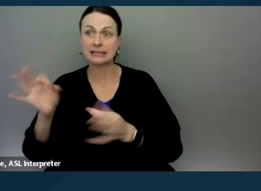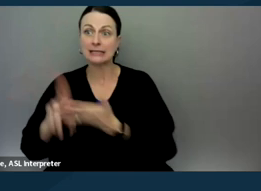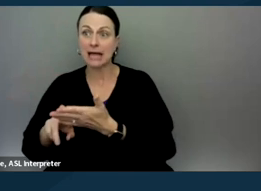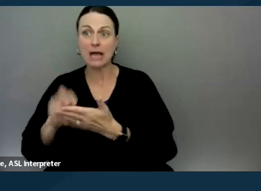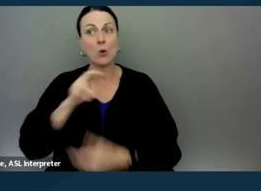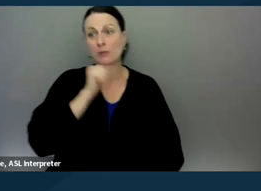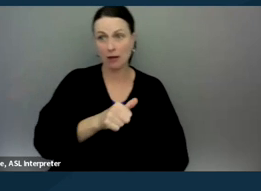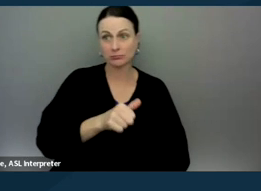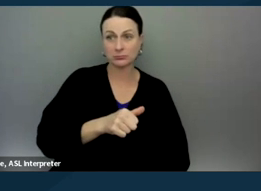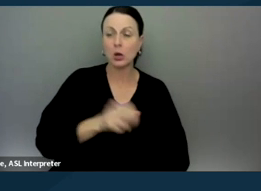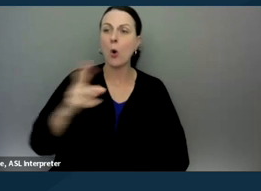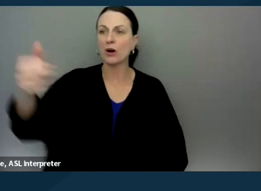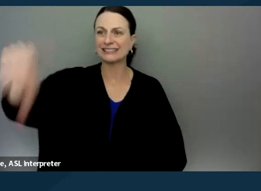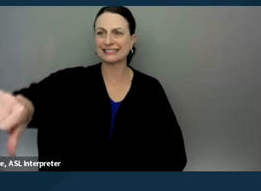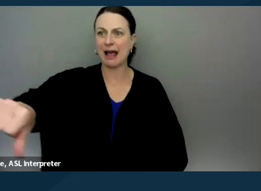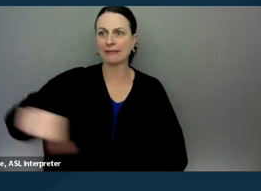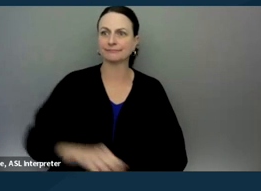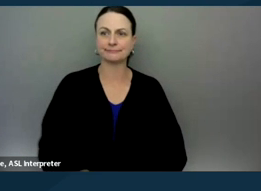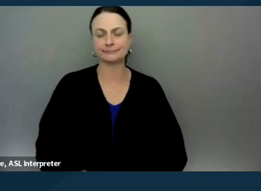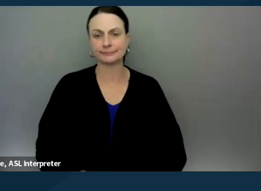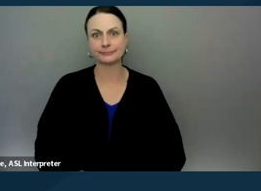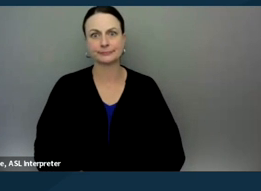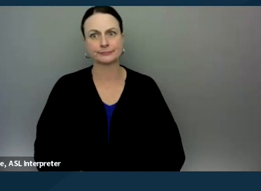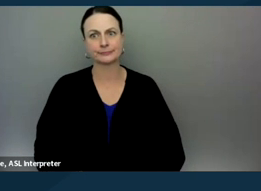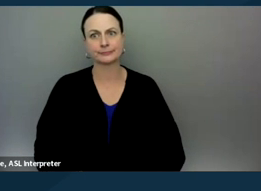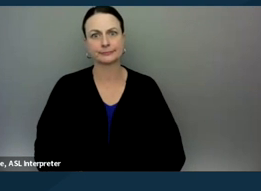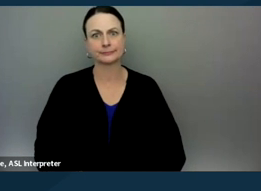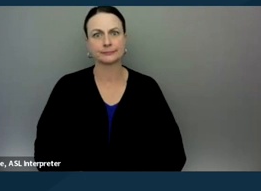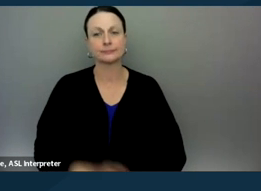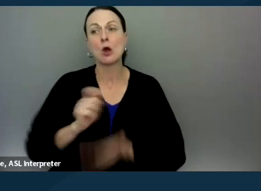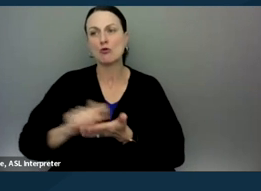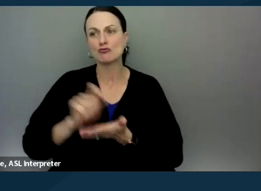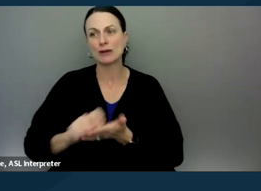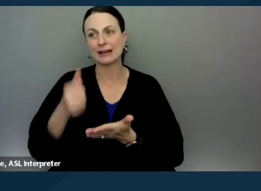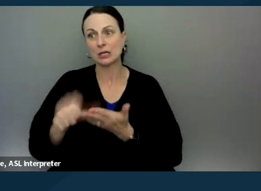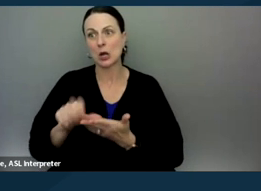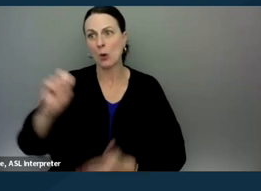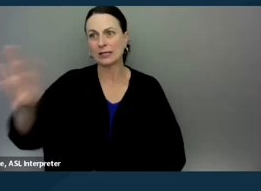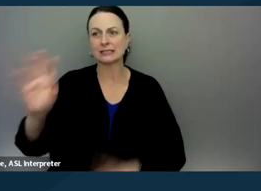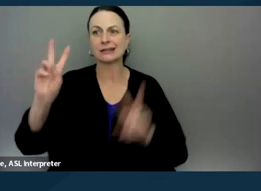or they can deny that assessment through a written notice that we call a prior written notice.